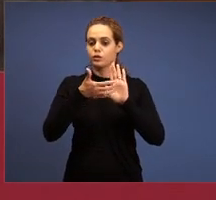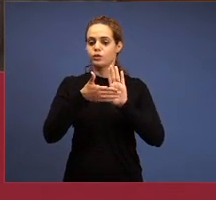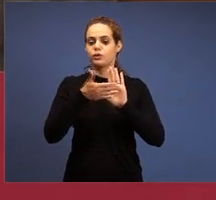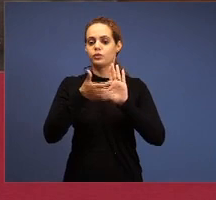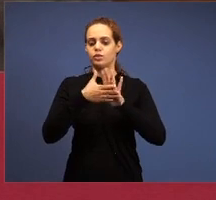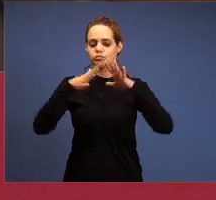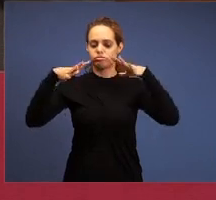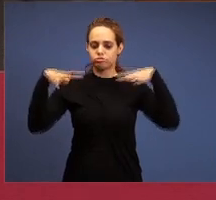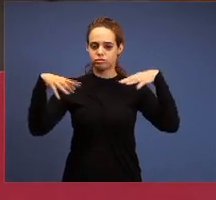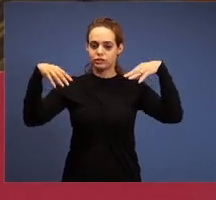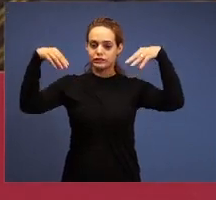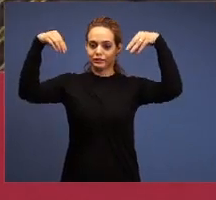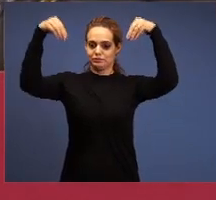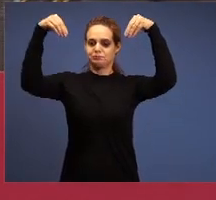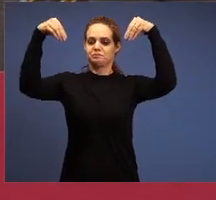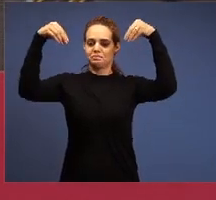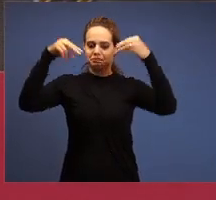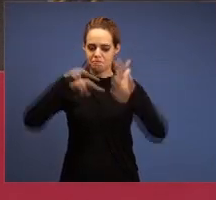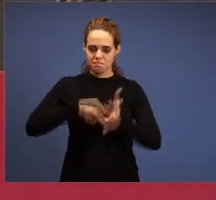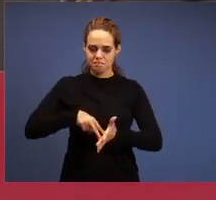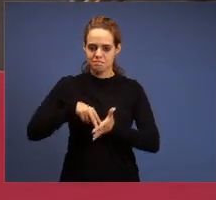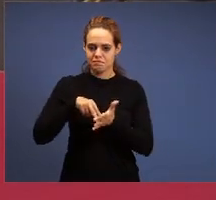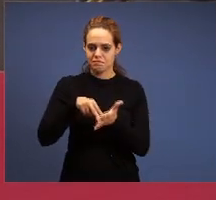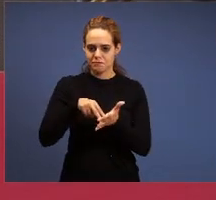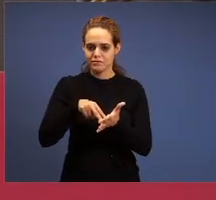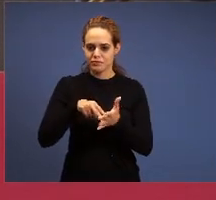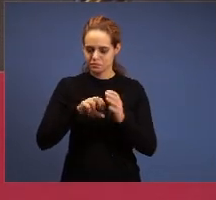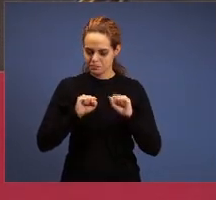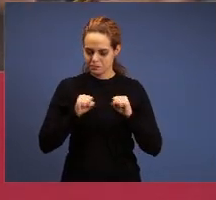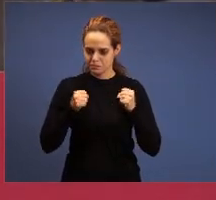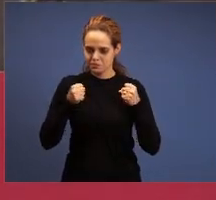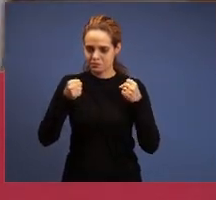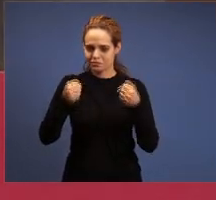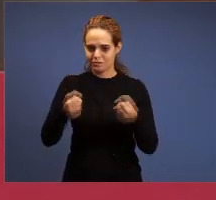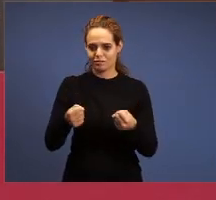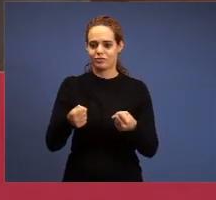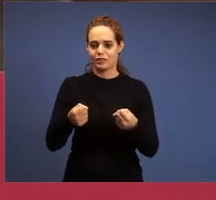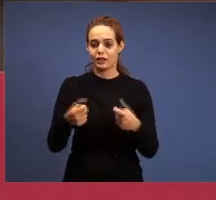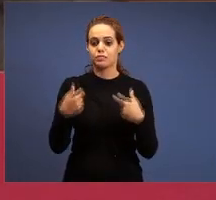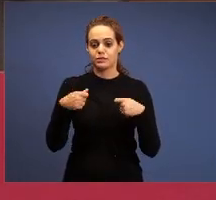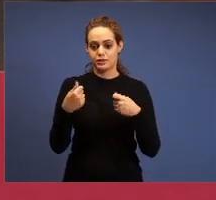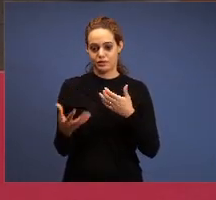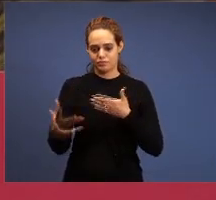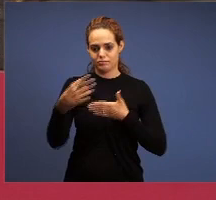of strength was in him and he had to be, in him and the rest, not only him, but it had